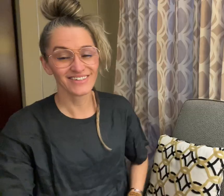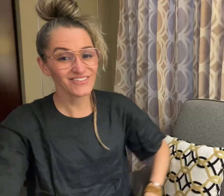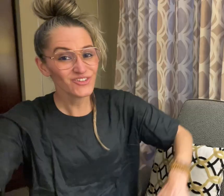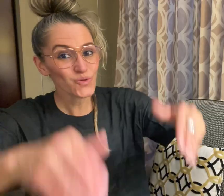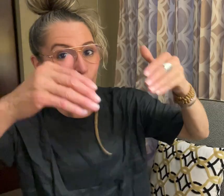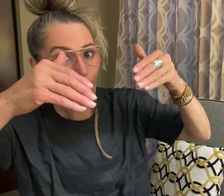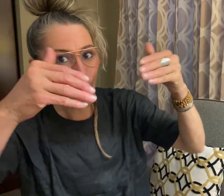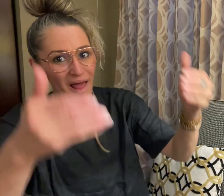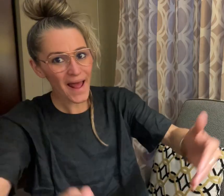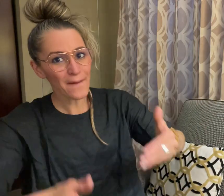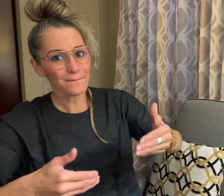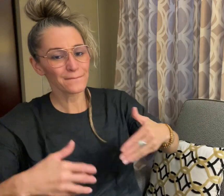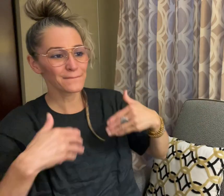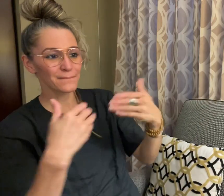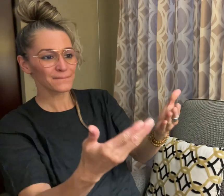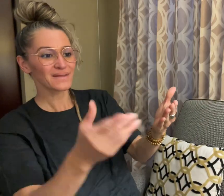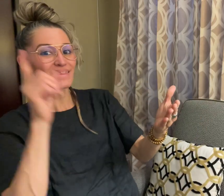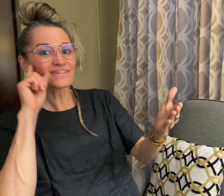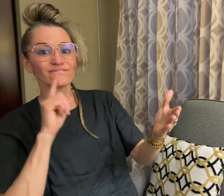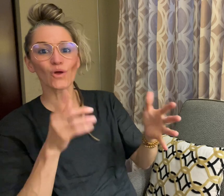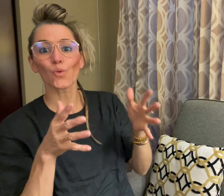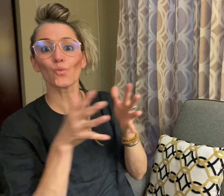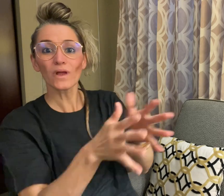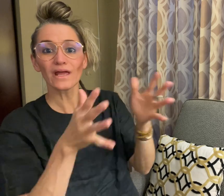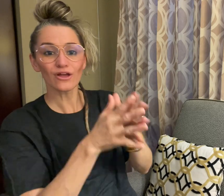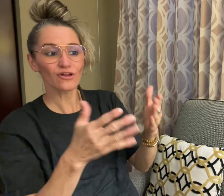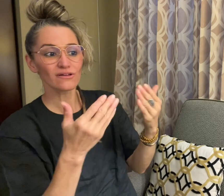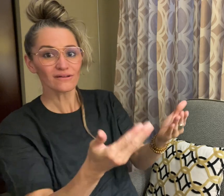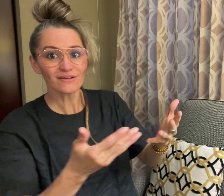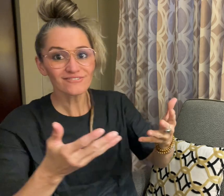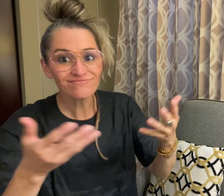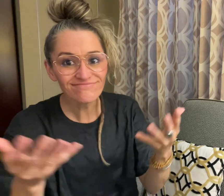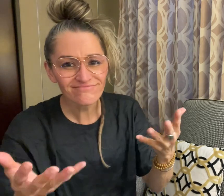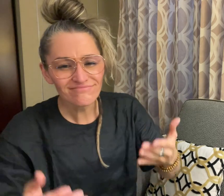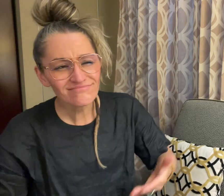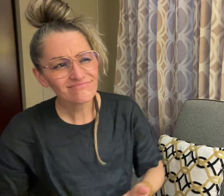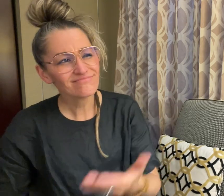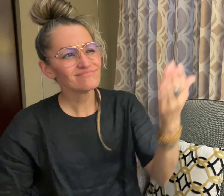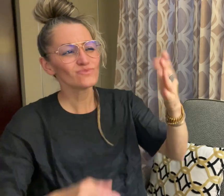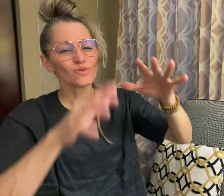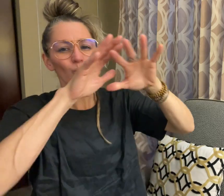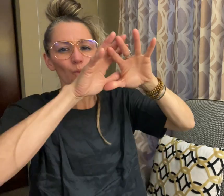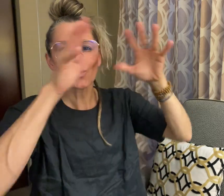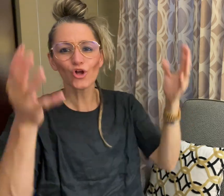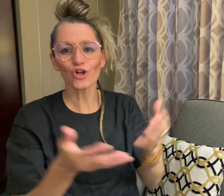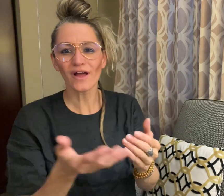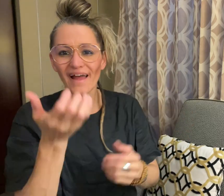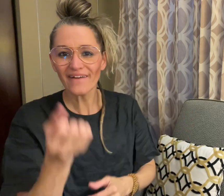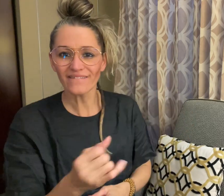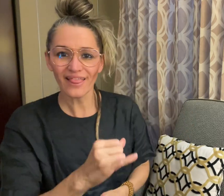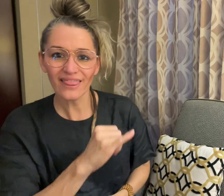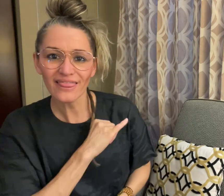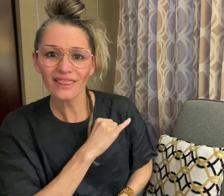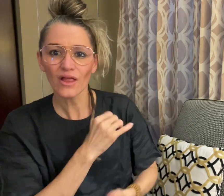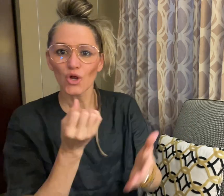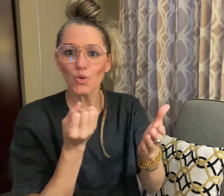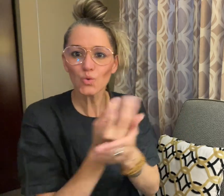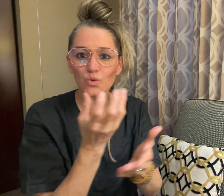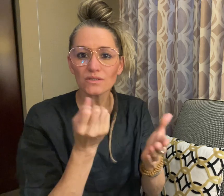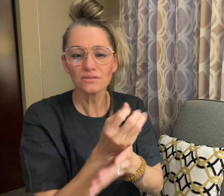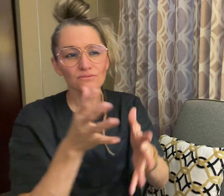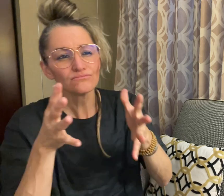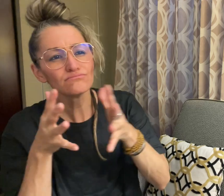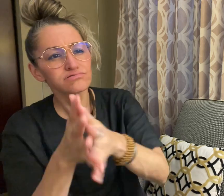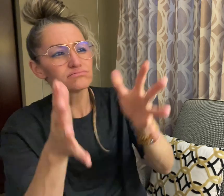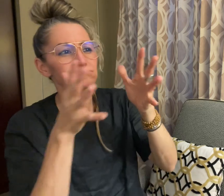Welcome to DeafWire where we share interesting news stories